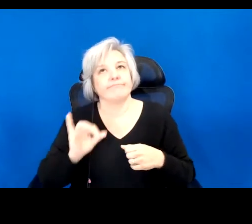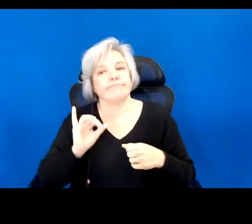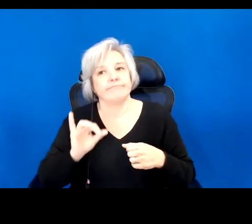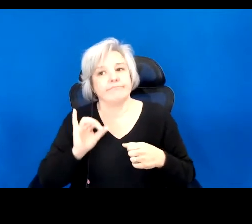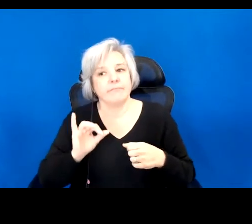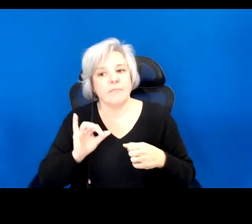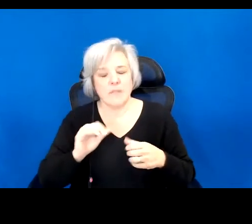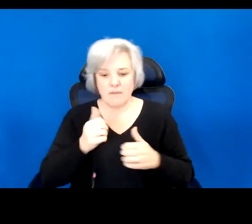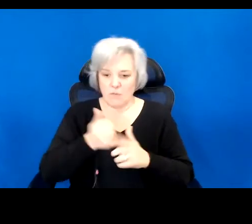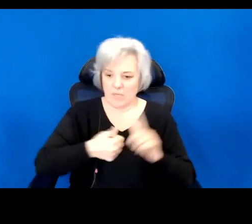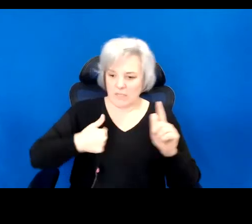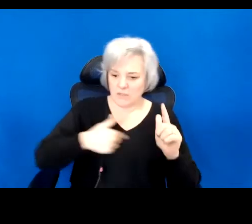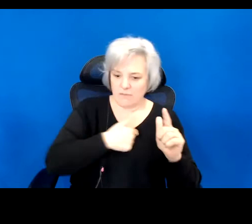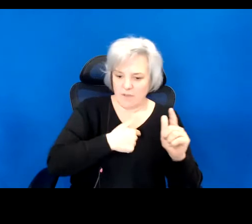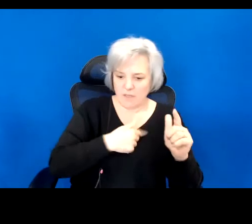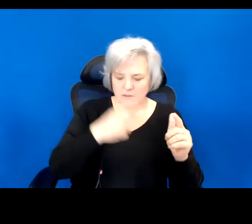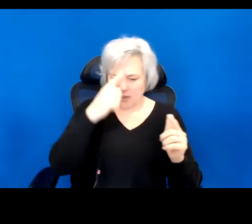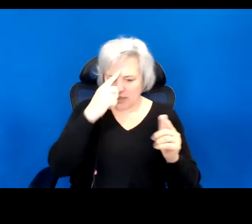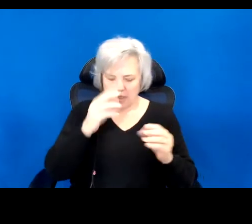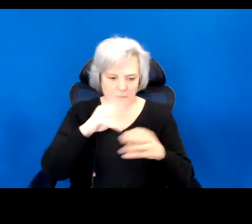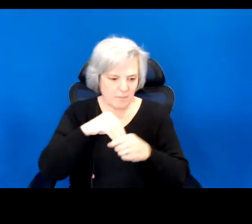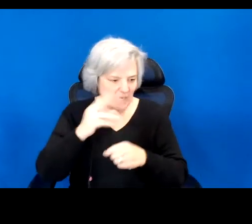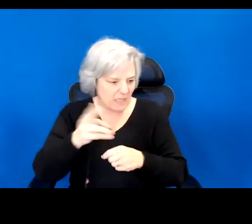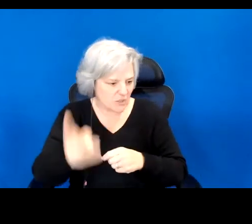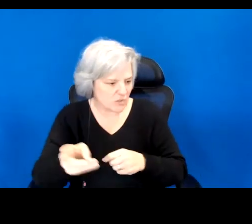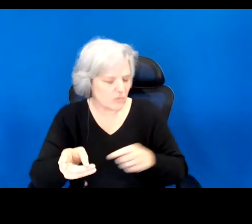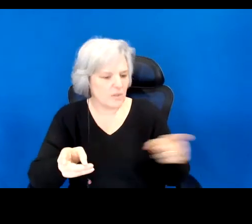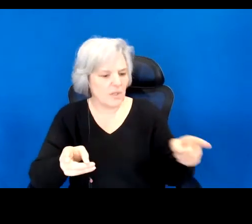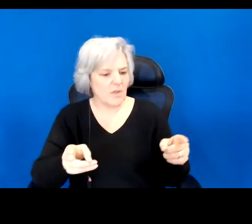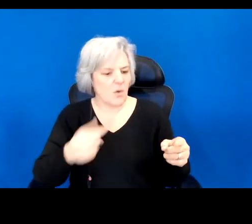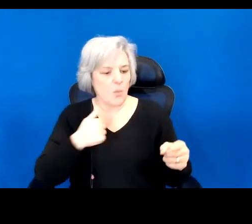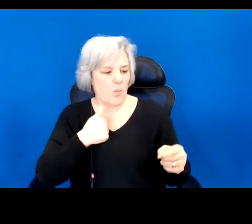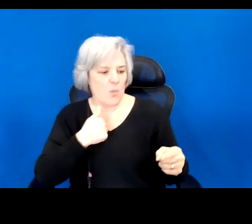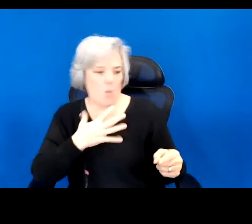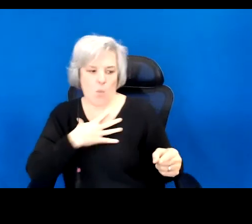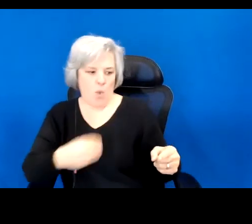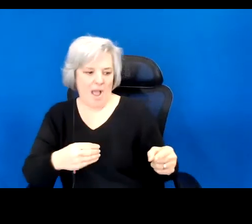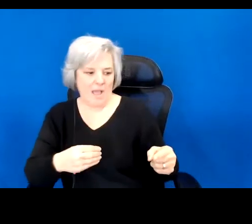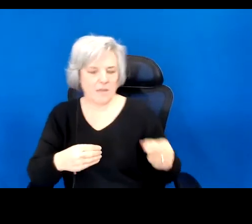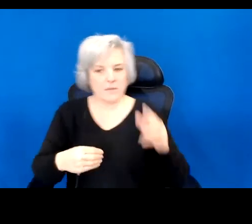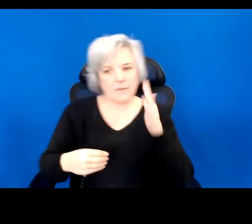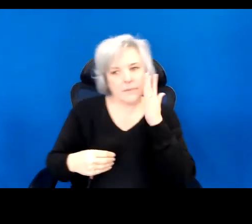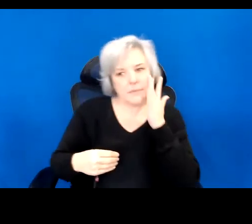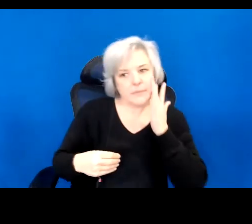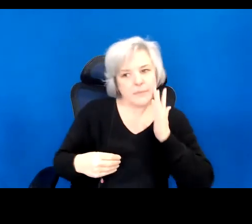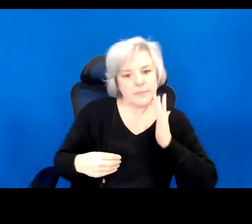ends of history, who stands outside of whiteness, but is also saturated by its power, share